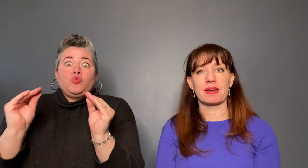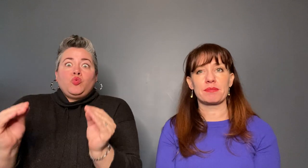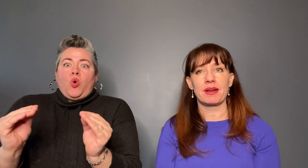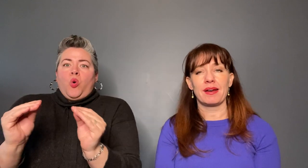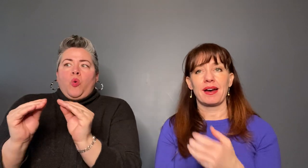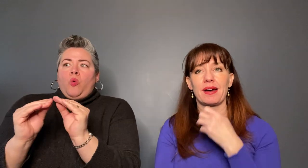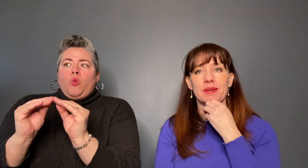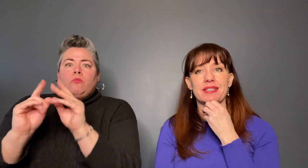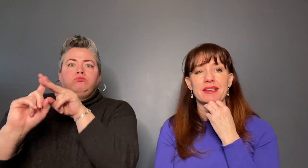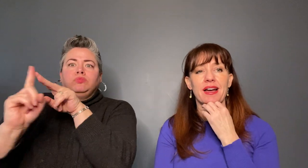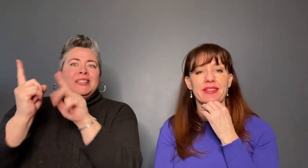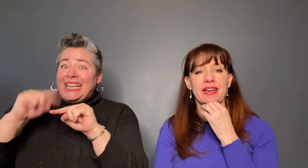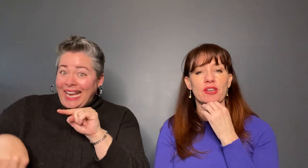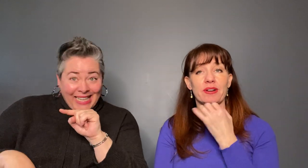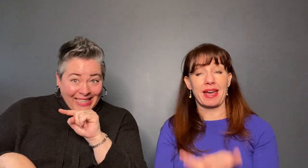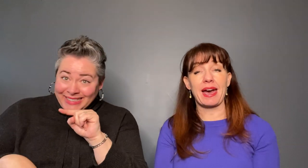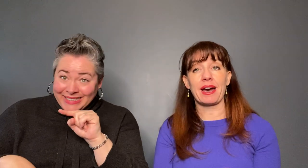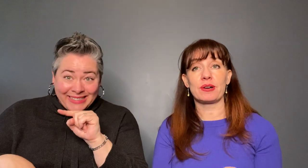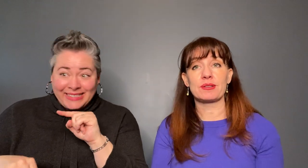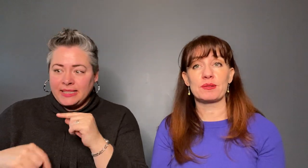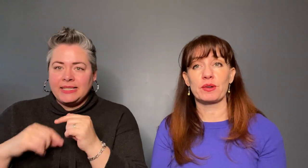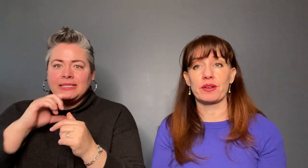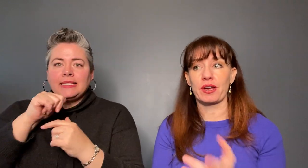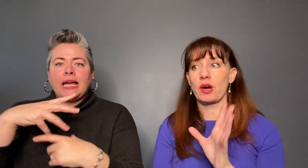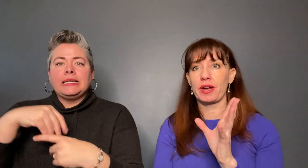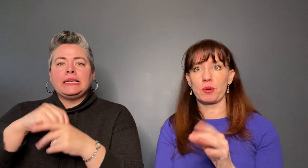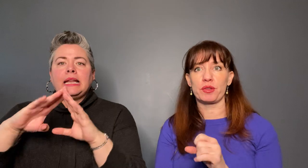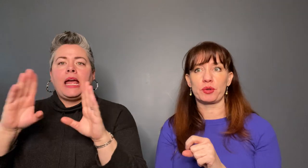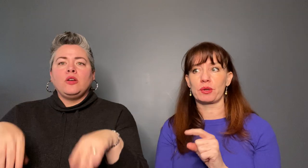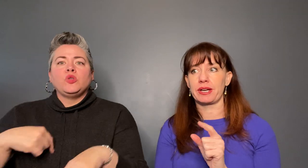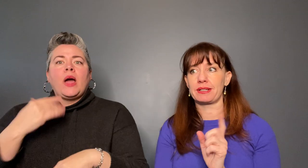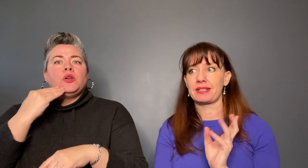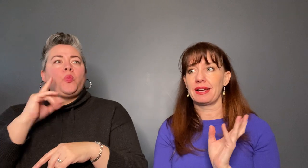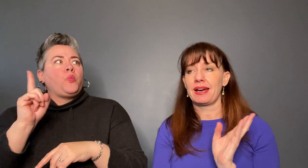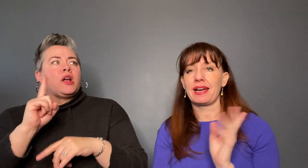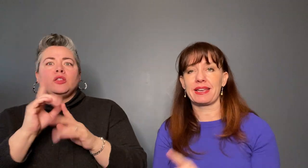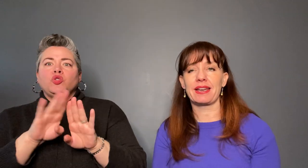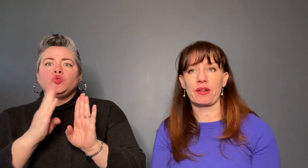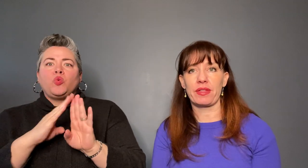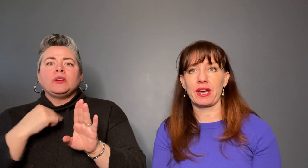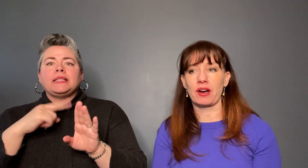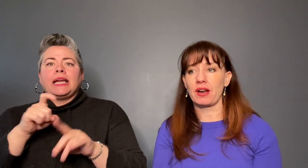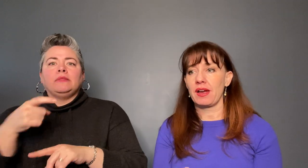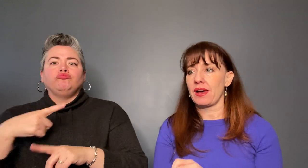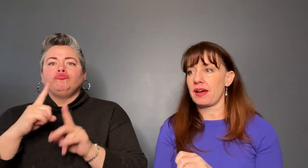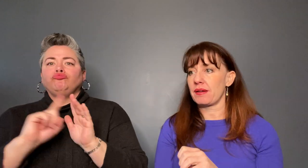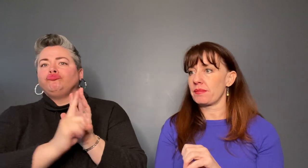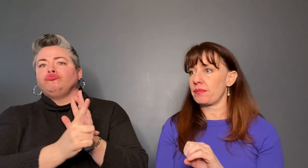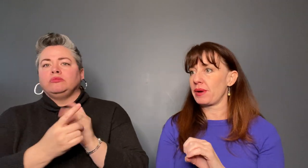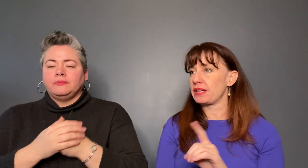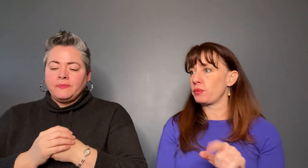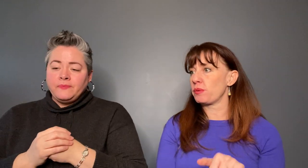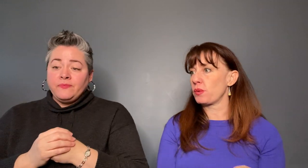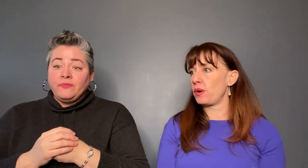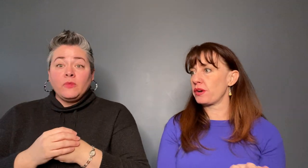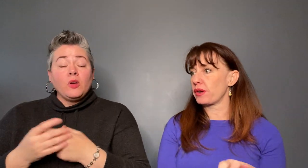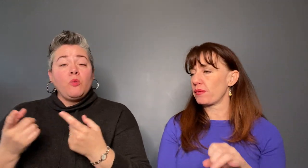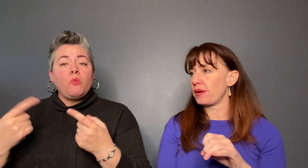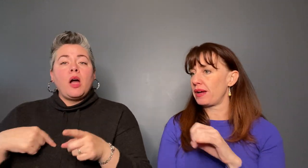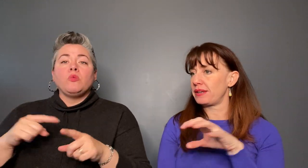It's not like you're in a house where I know where the door is I can get out. As we were wandering